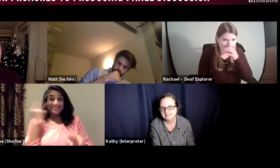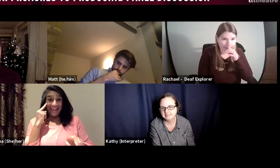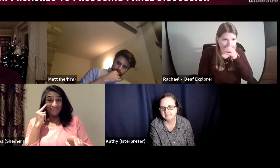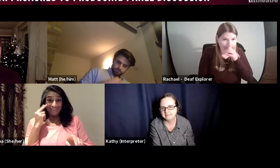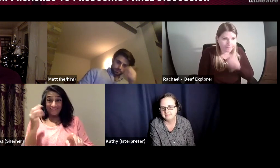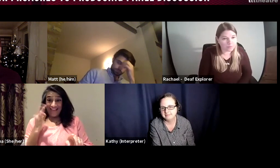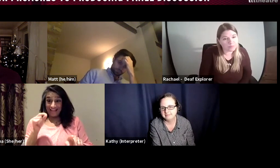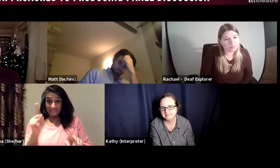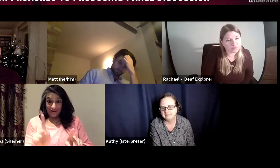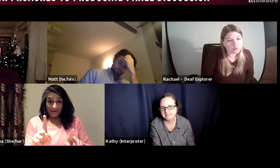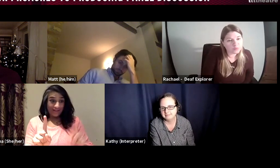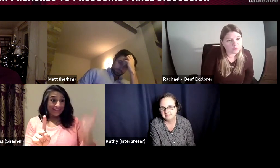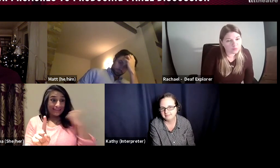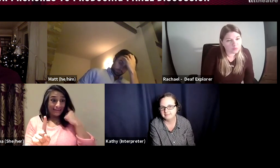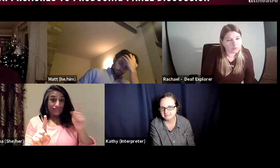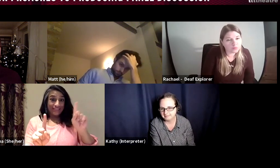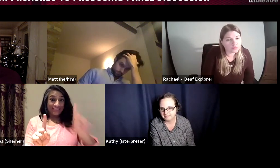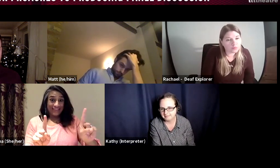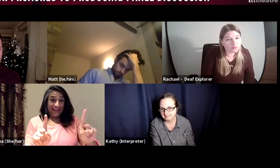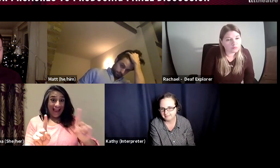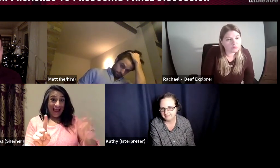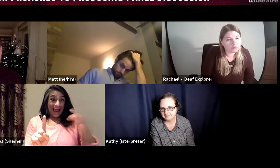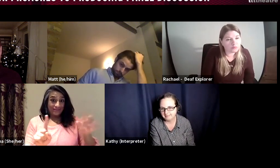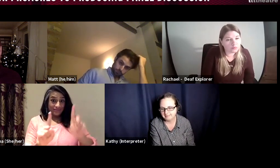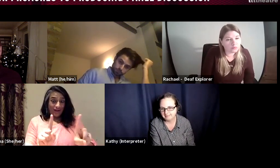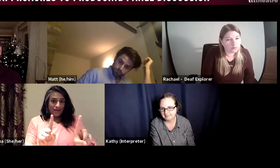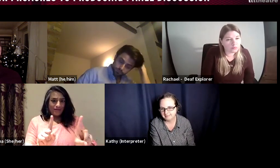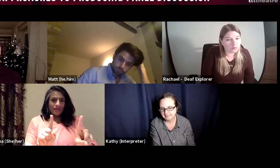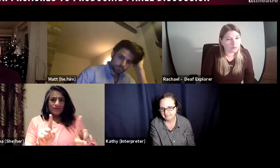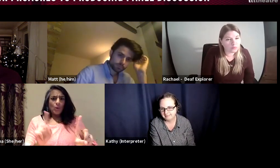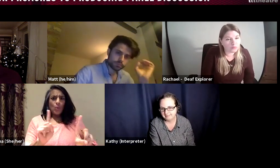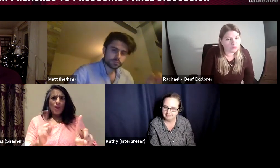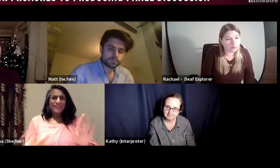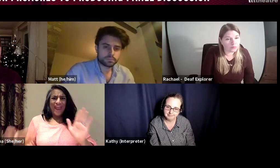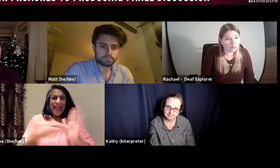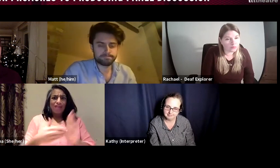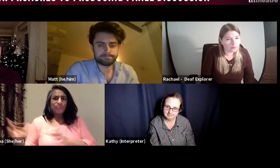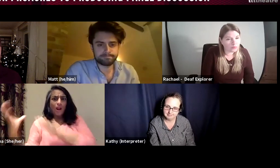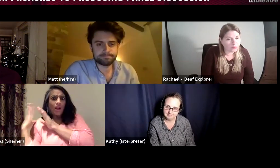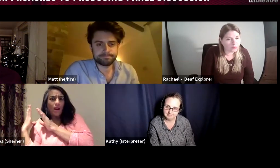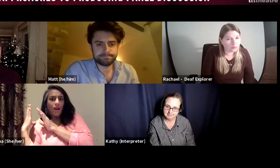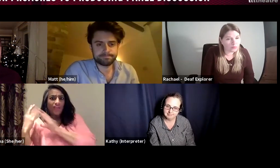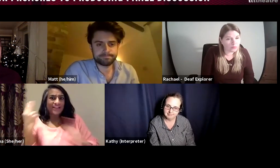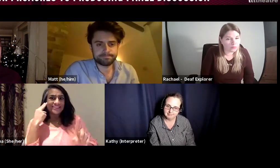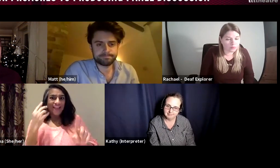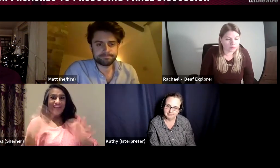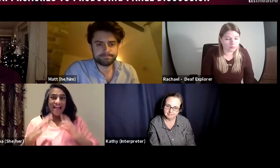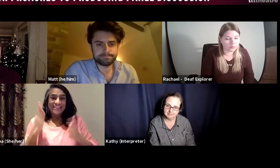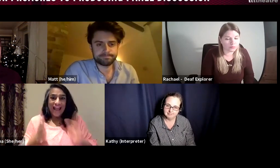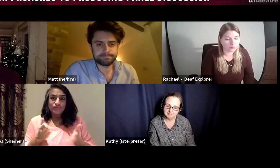So, a producer should be looking at a deaf actor and a hearing actor and thinking about